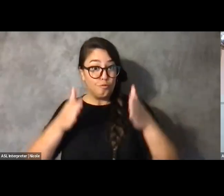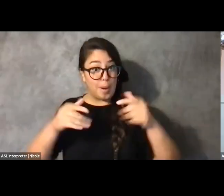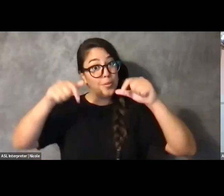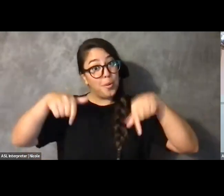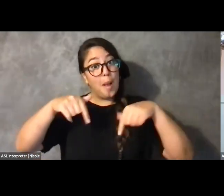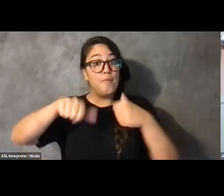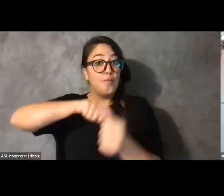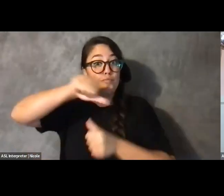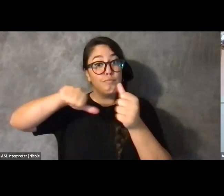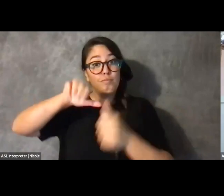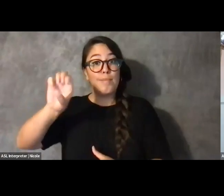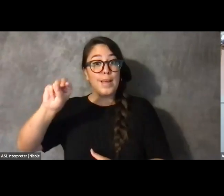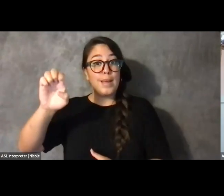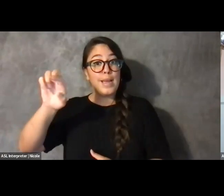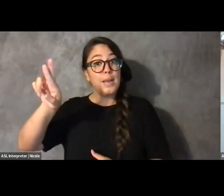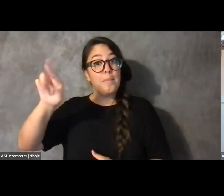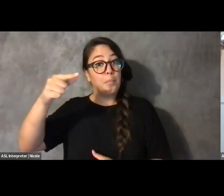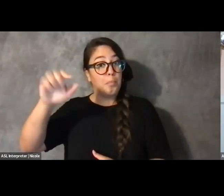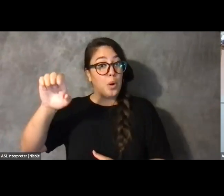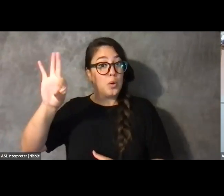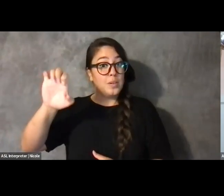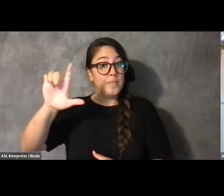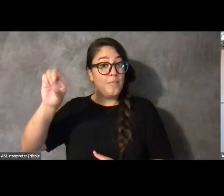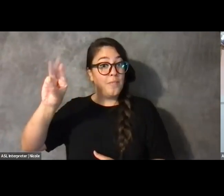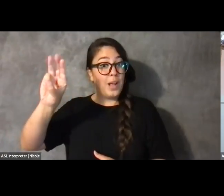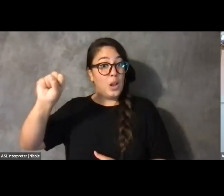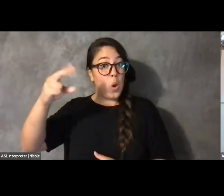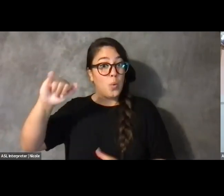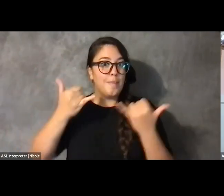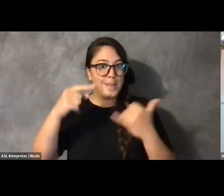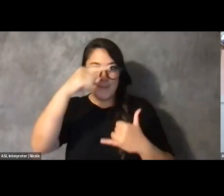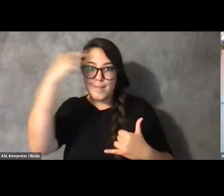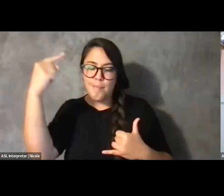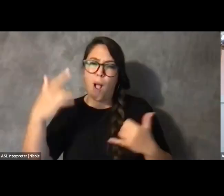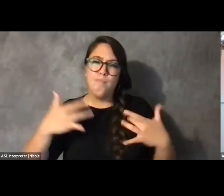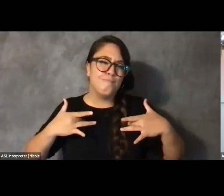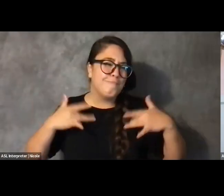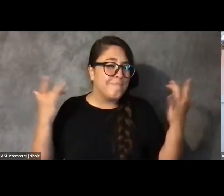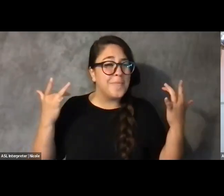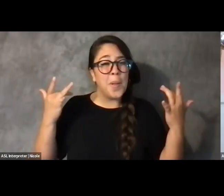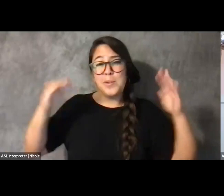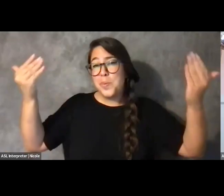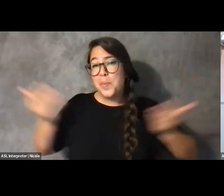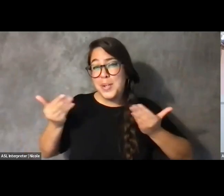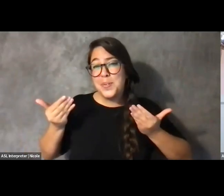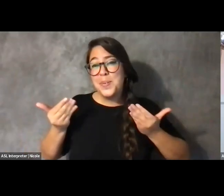of the Emerge Fellowship this summer, and I'm thrilled to introduce these next presenters.